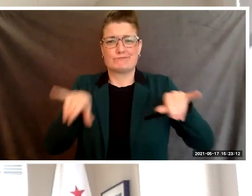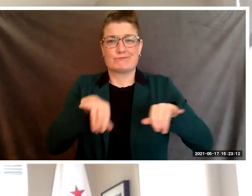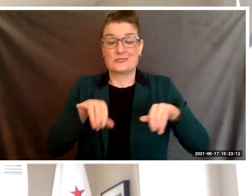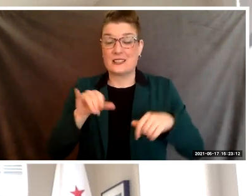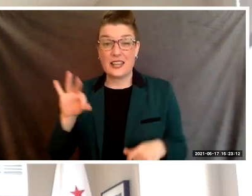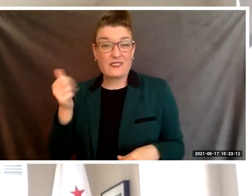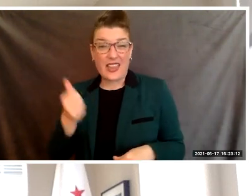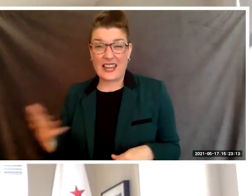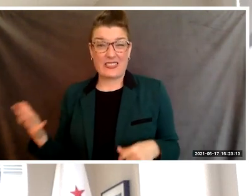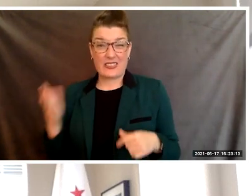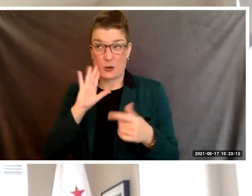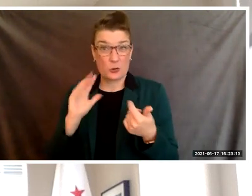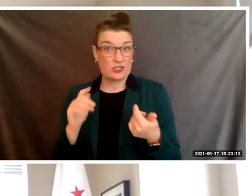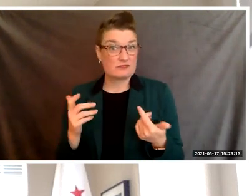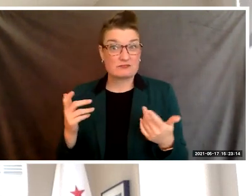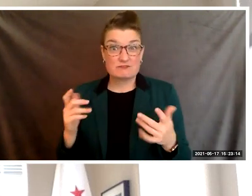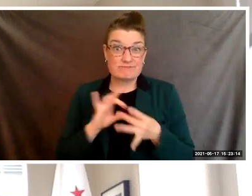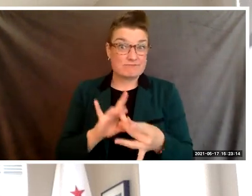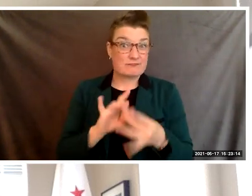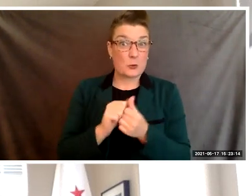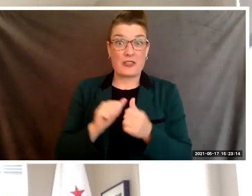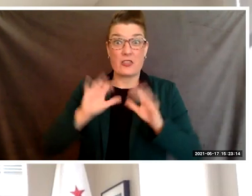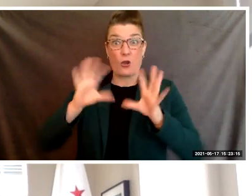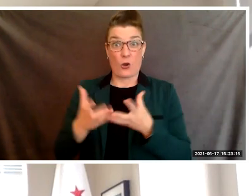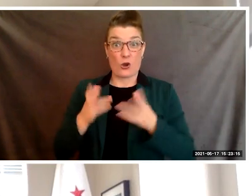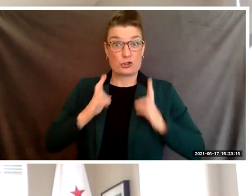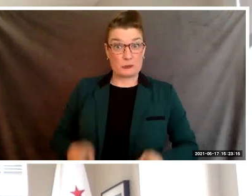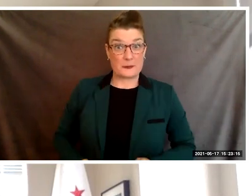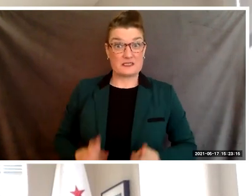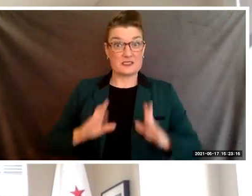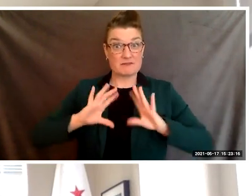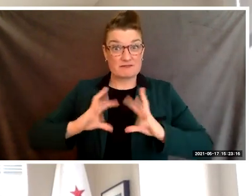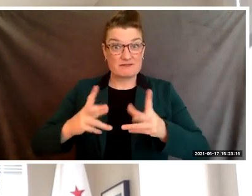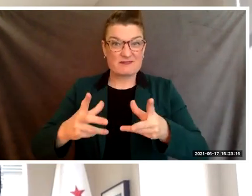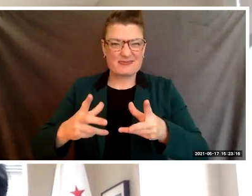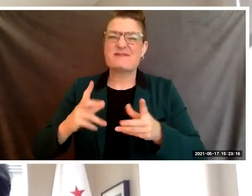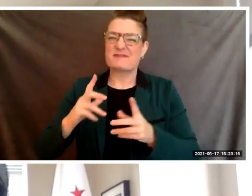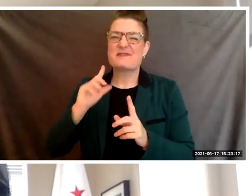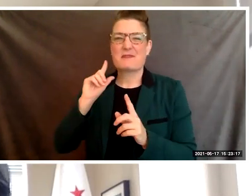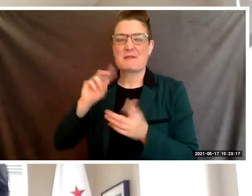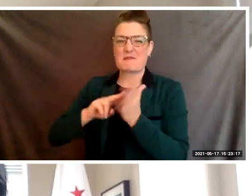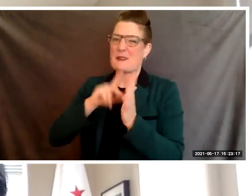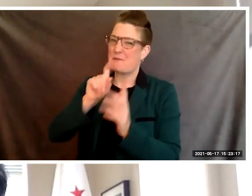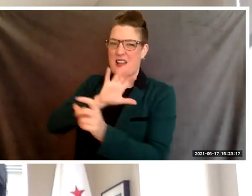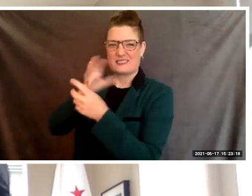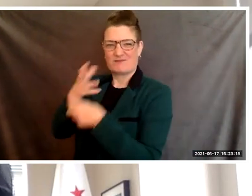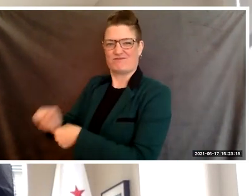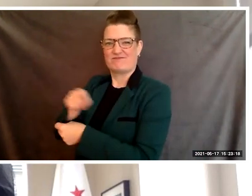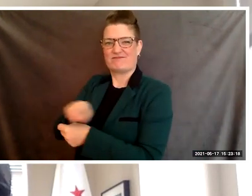"put your faith in the non-conformance." Well, here in Berkeley, we're nonconformists, we're trendsetters,